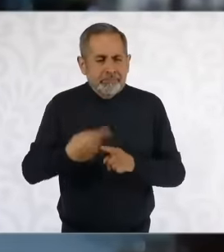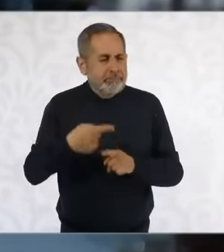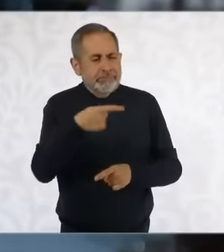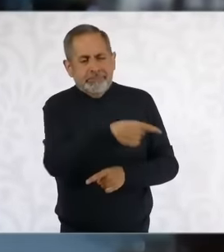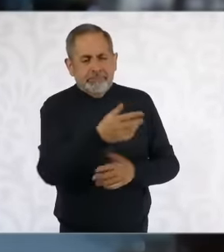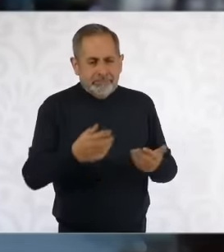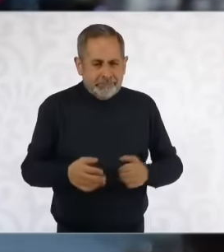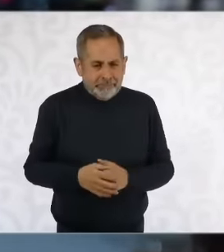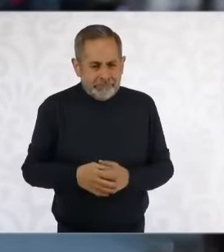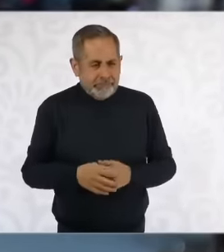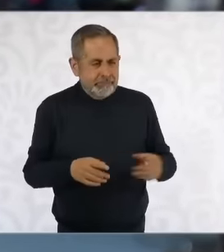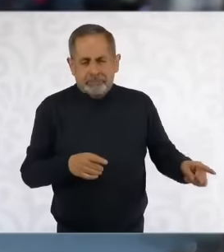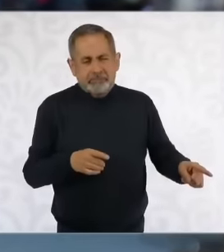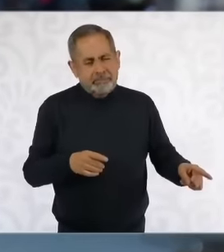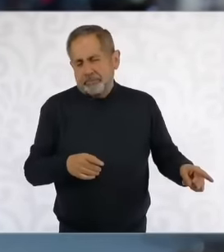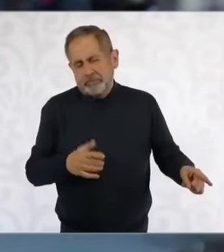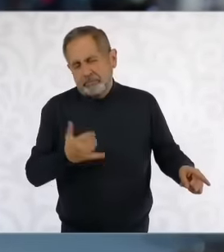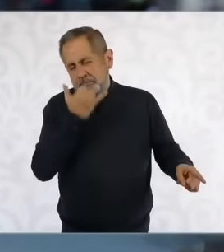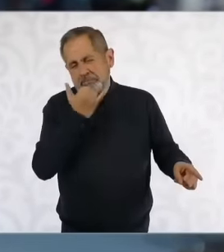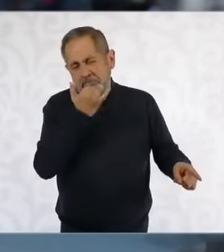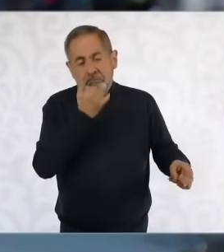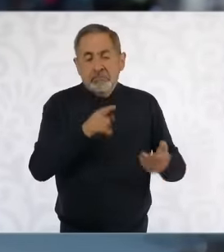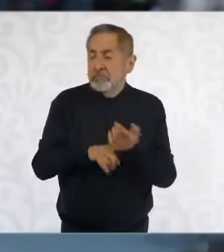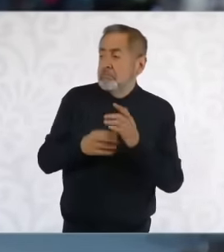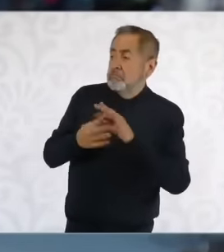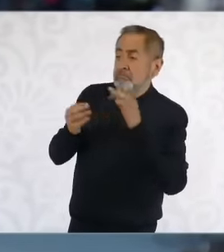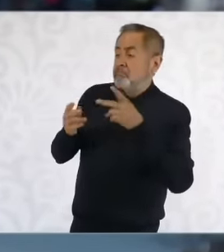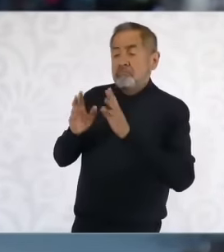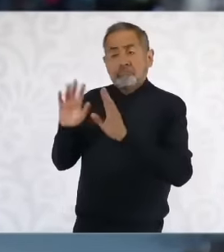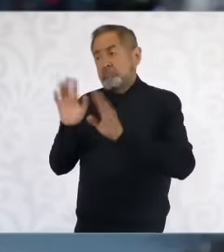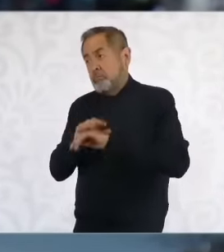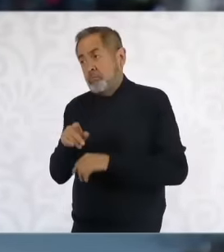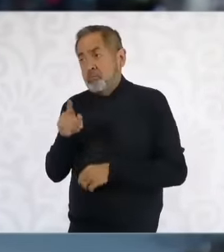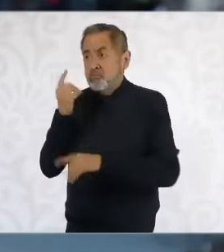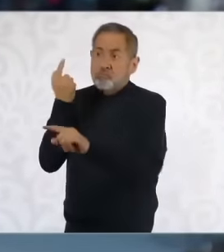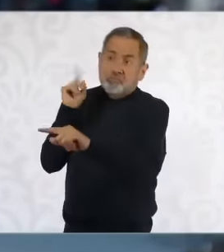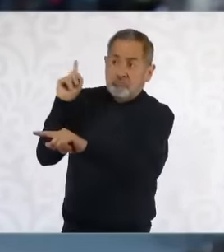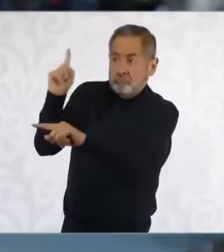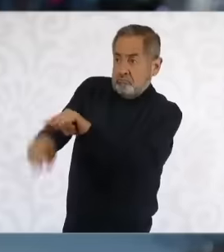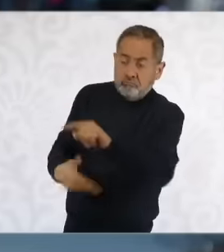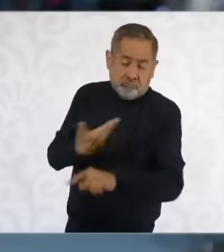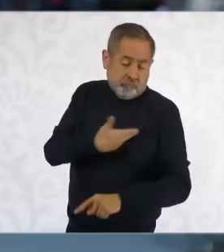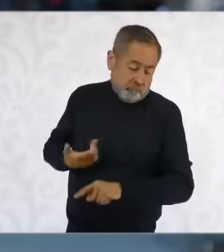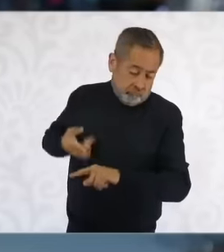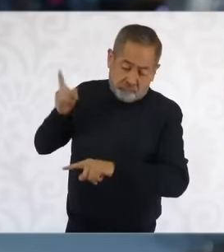dared and here Ed too you have mentioned it about the possible dismissal they have let it be